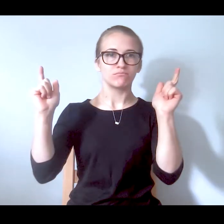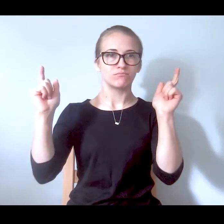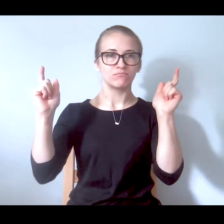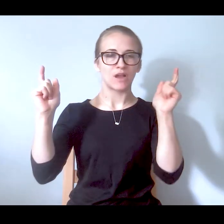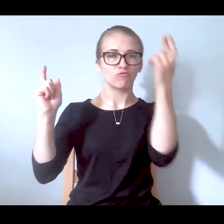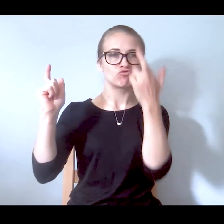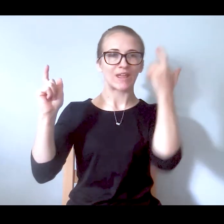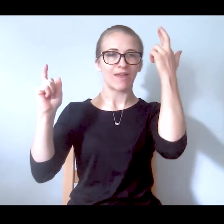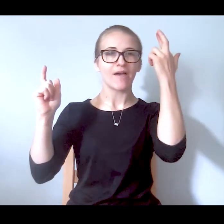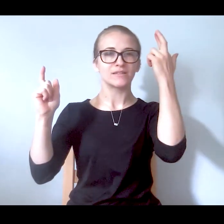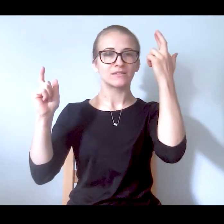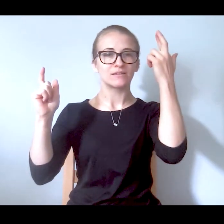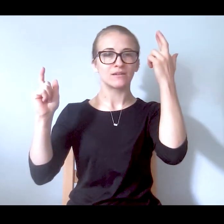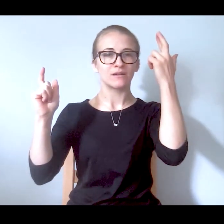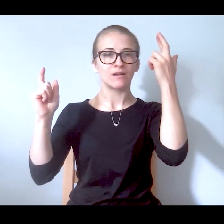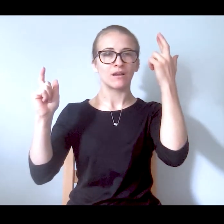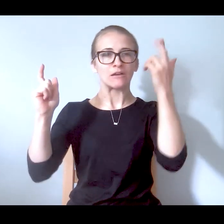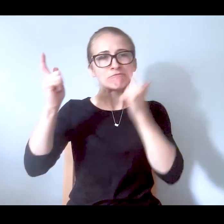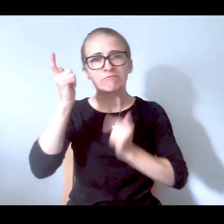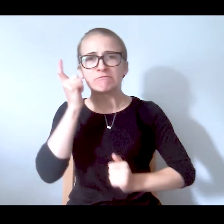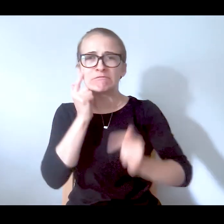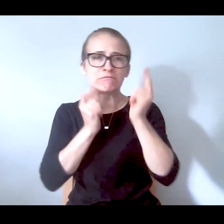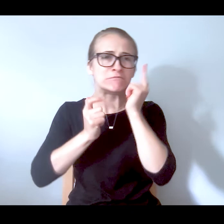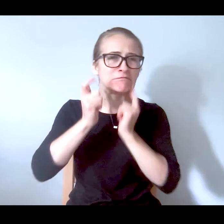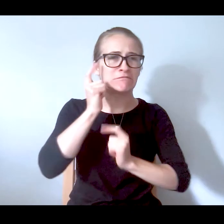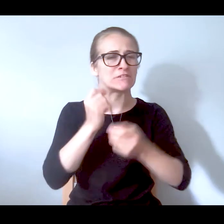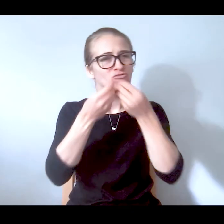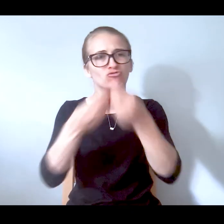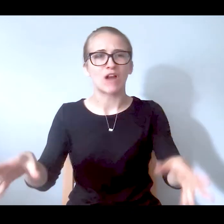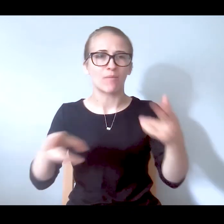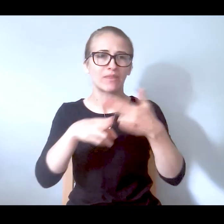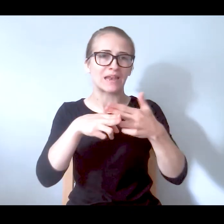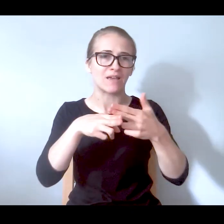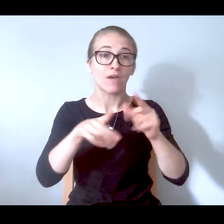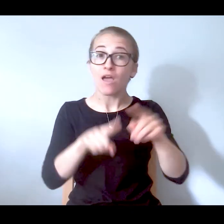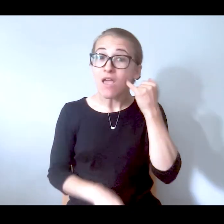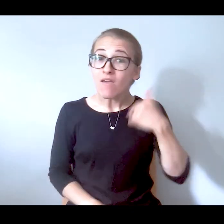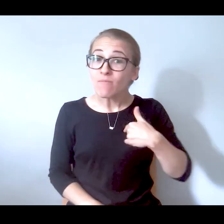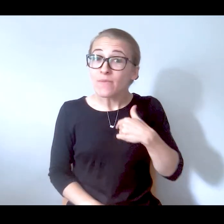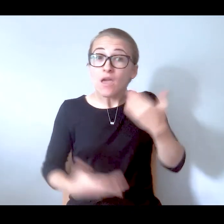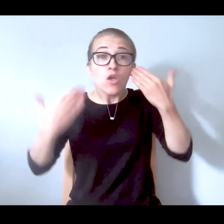and he just started crying and he dropped the knife. But had I not known, I would not have known how to